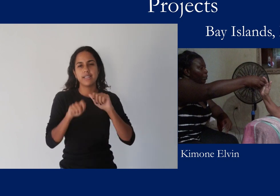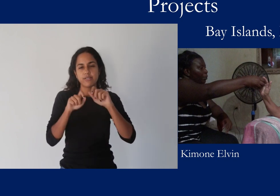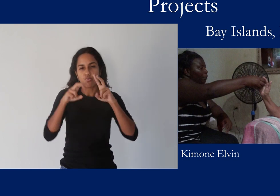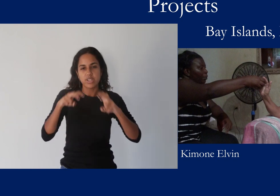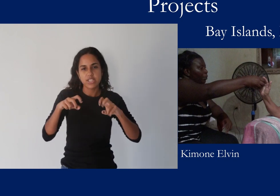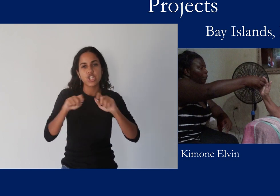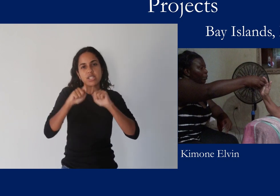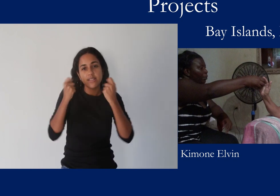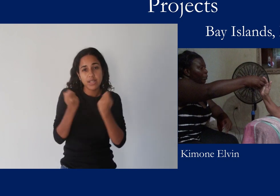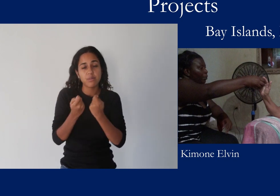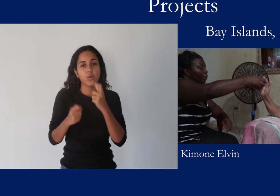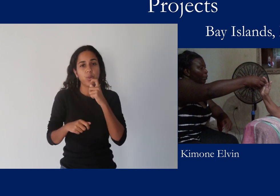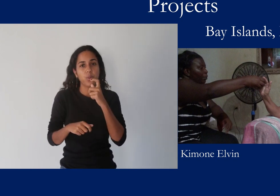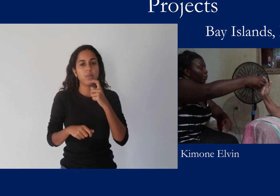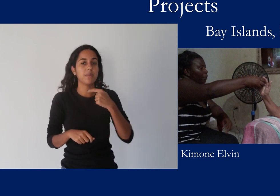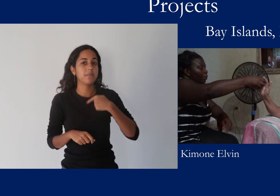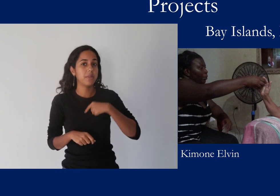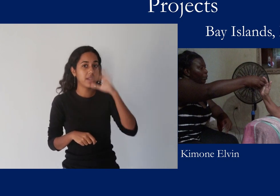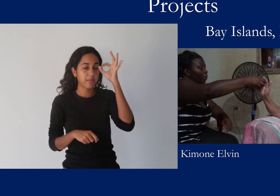The team was made up of me and Ben who are hearing,